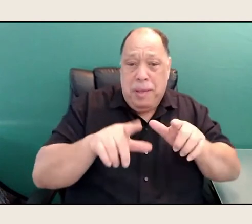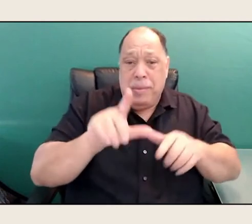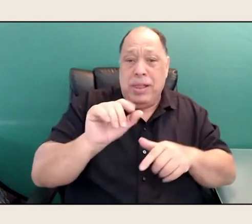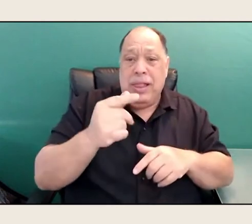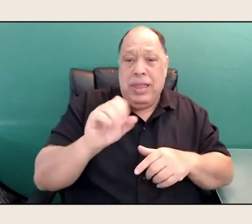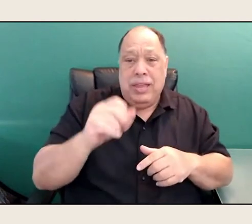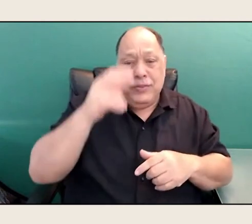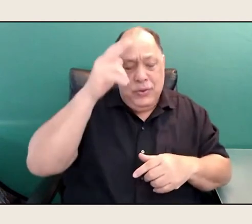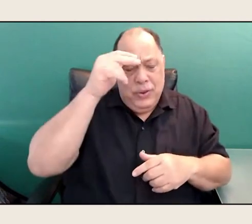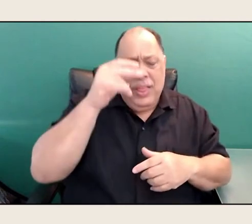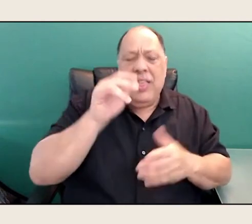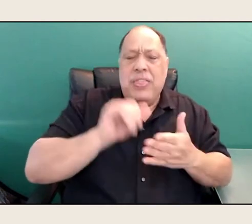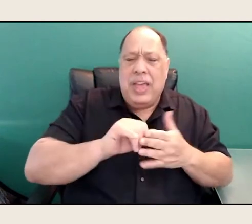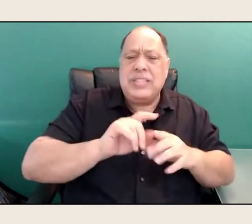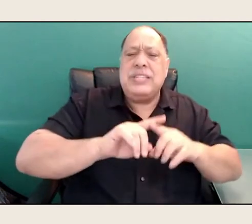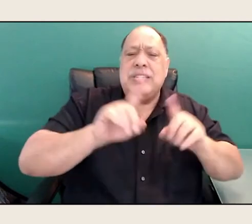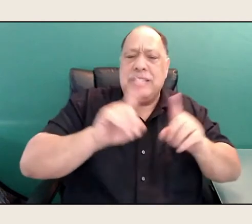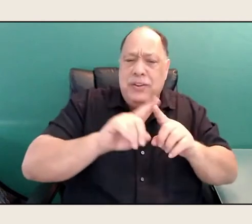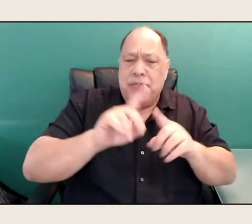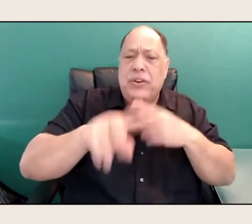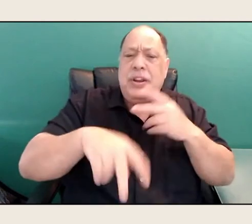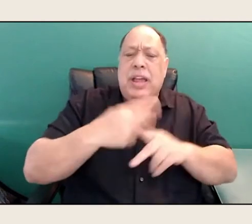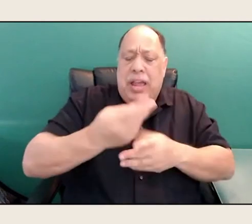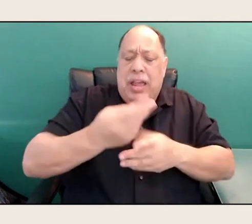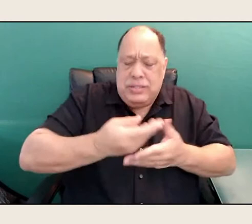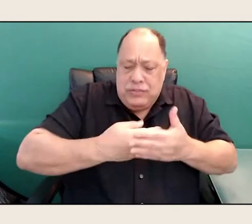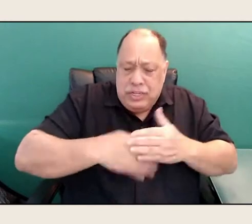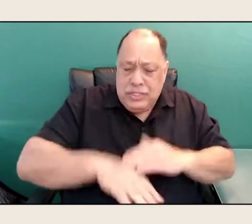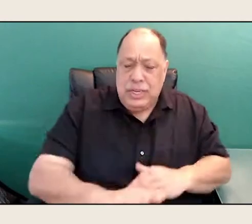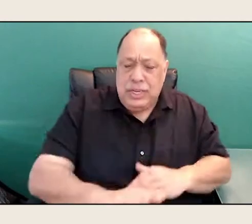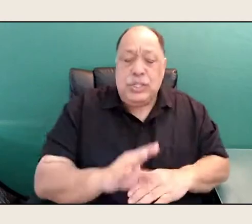What is born comes out in a different place.